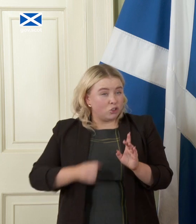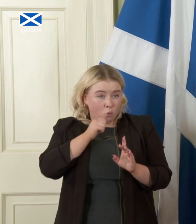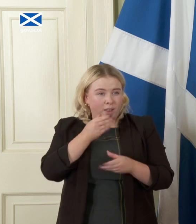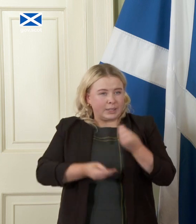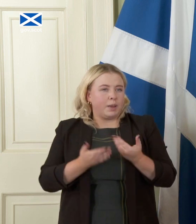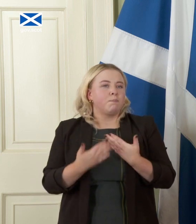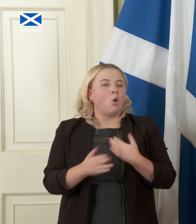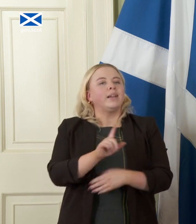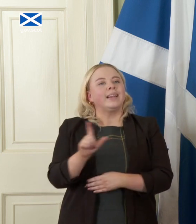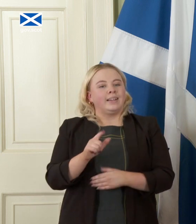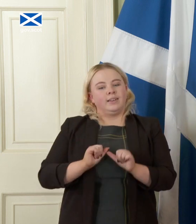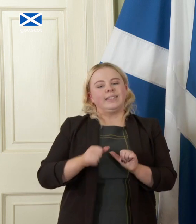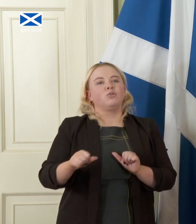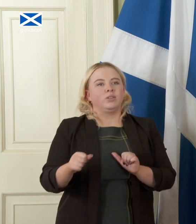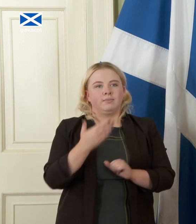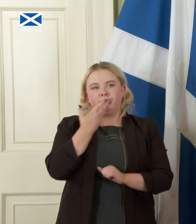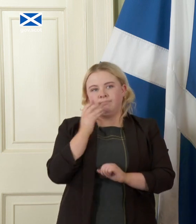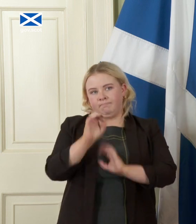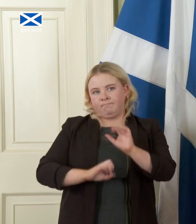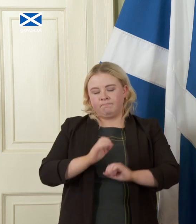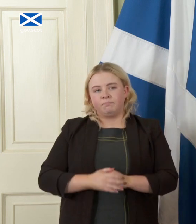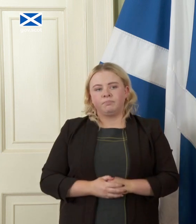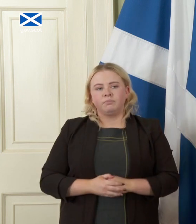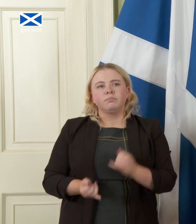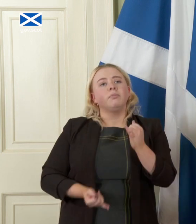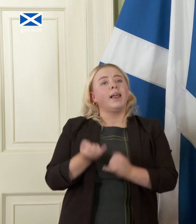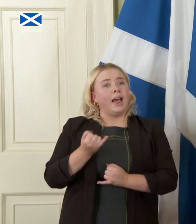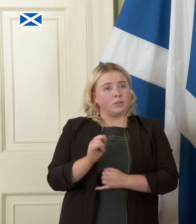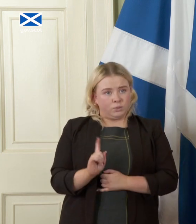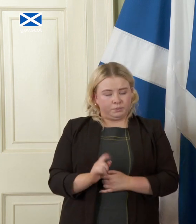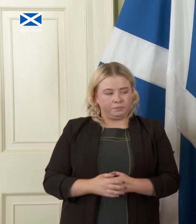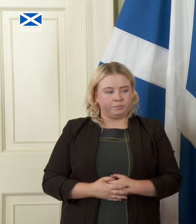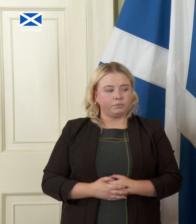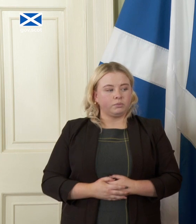later in this series. The last point I would make on this though is you know we we hear